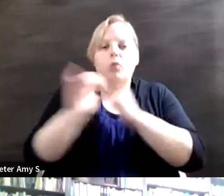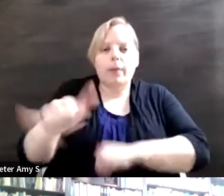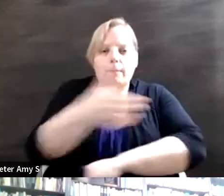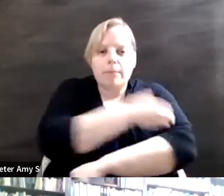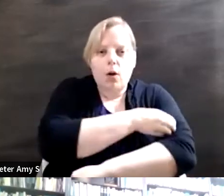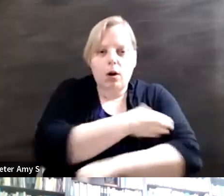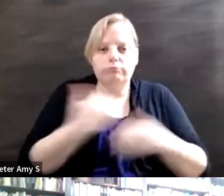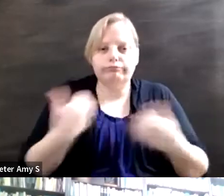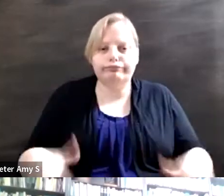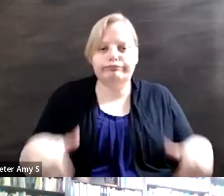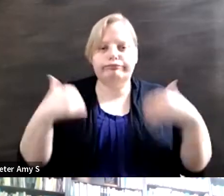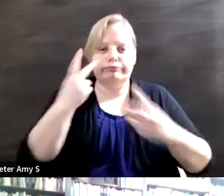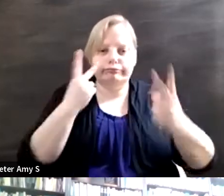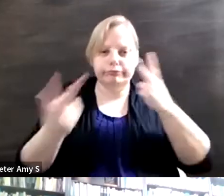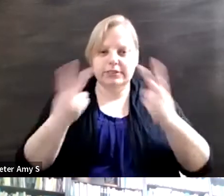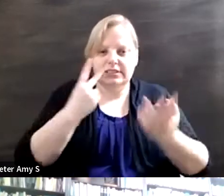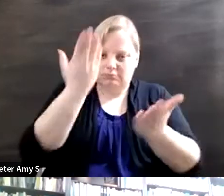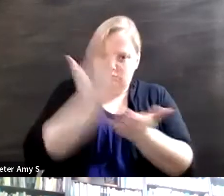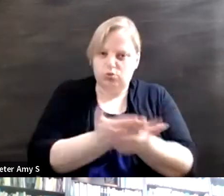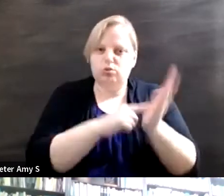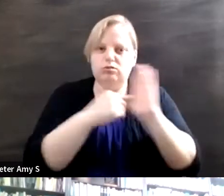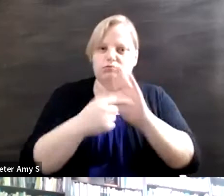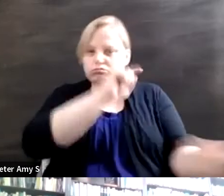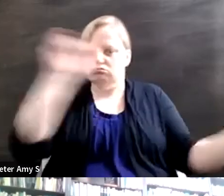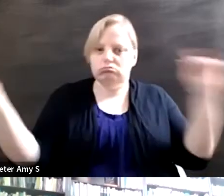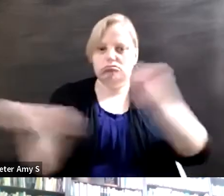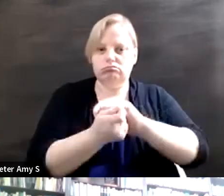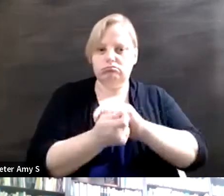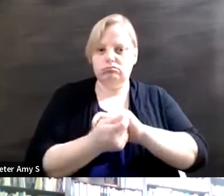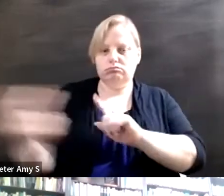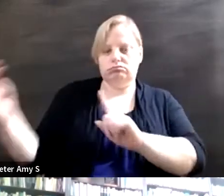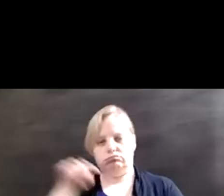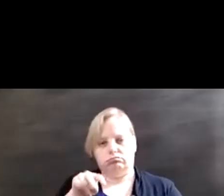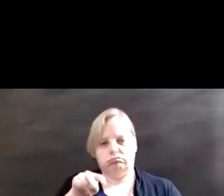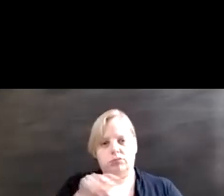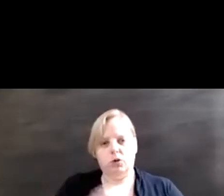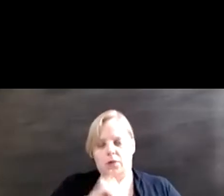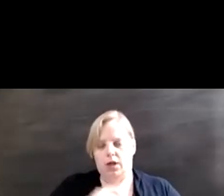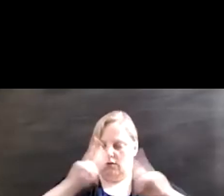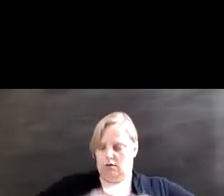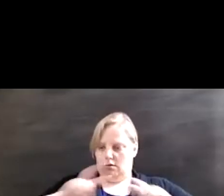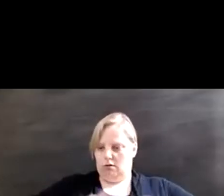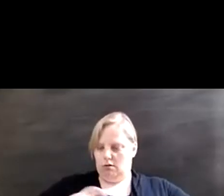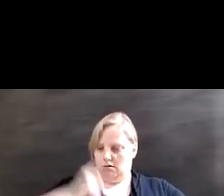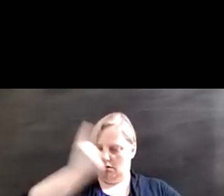flips it upside down on its head and it it begs us to ask the question of why are we perceiving